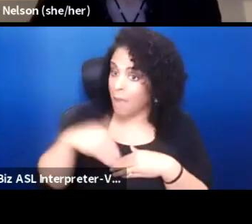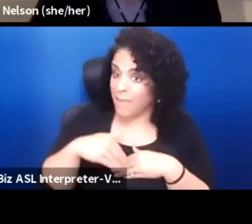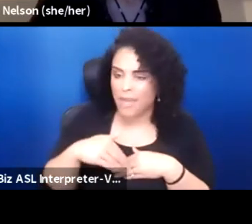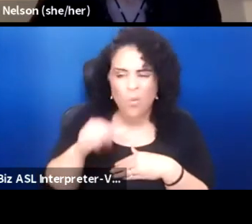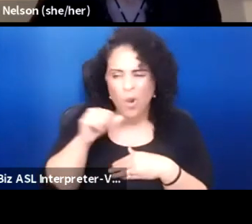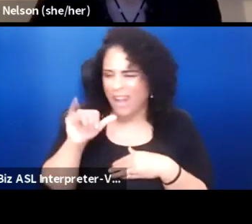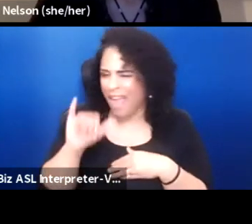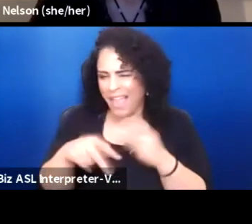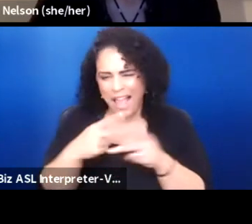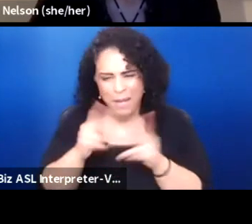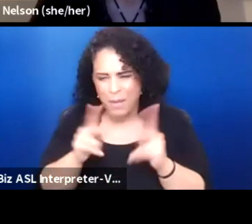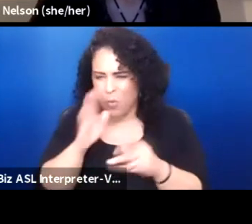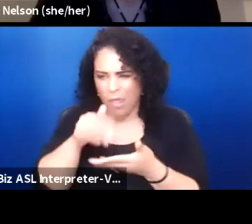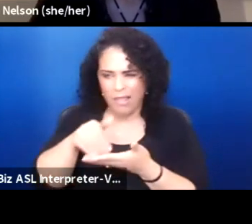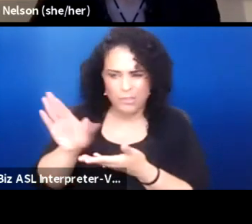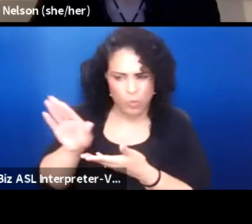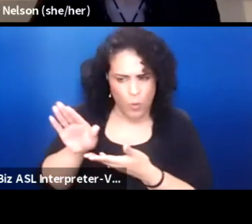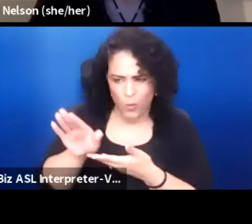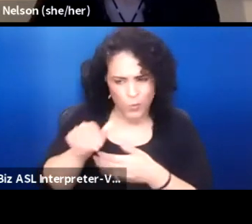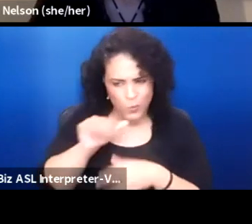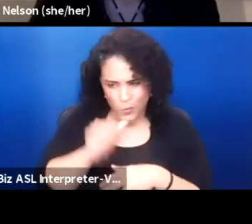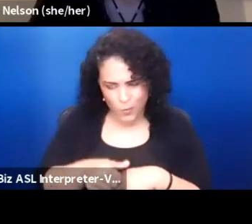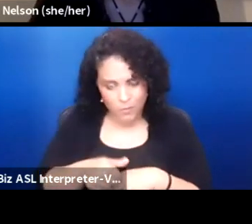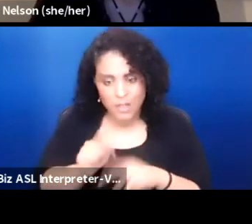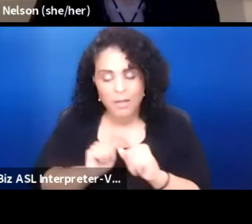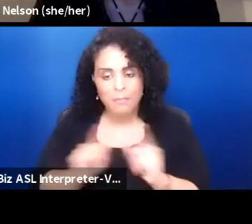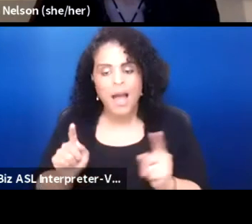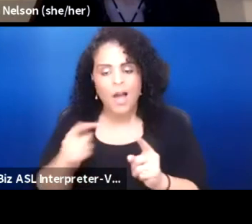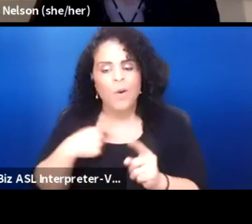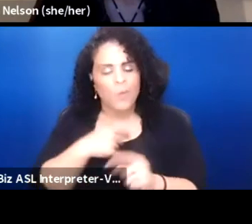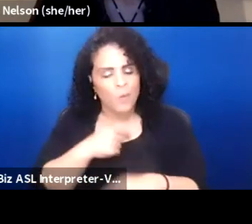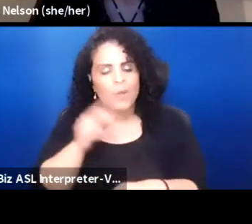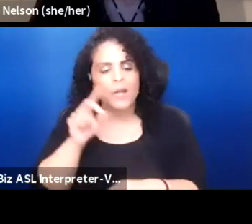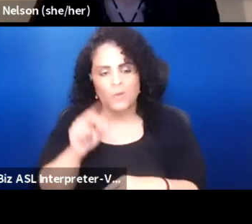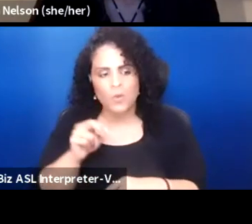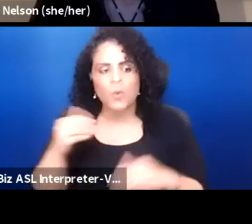that are gonna exclude you but we do have considerations